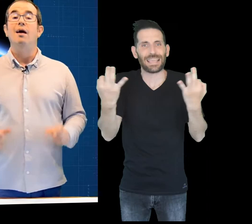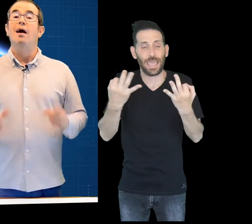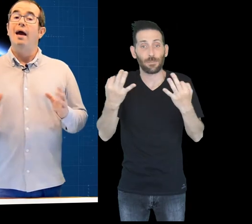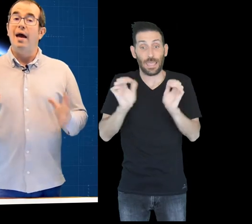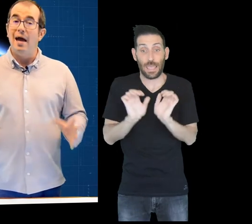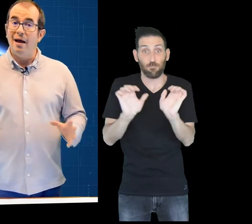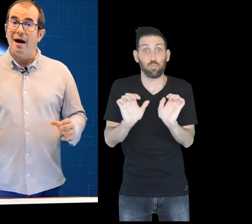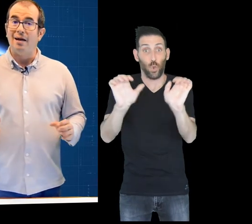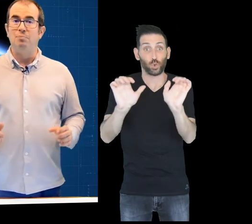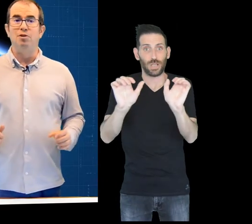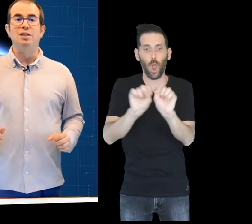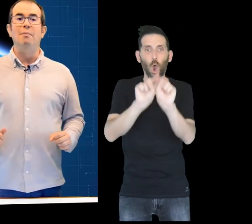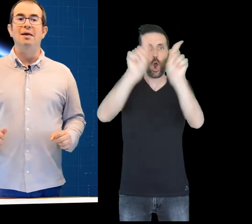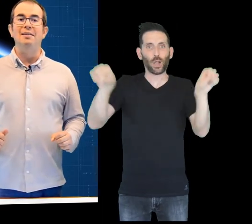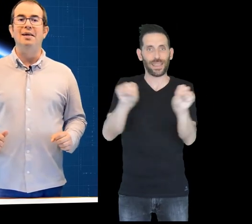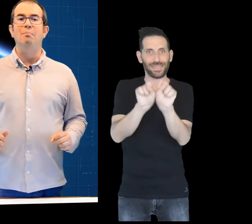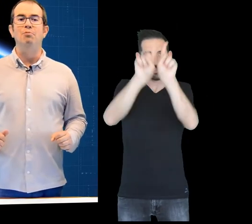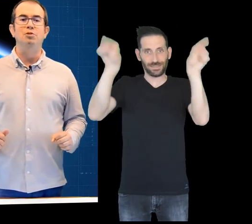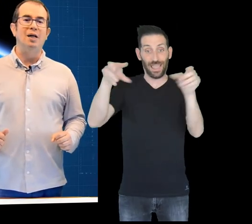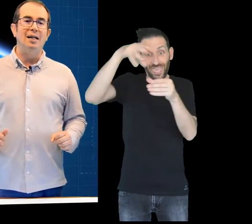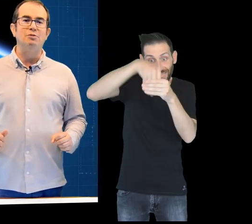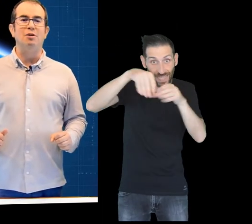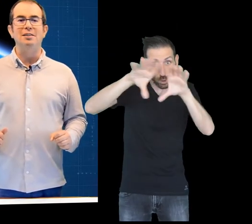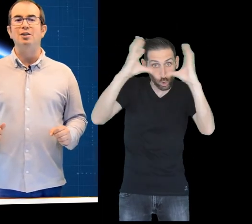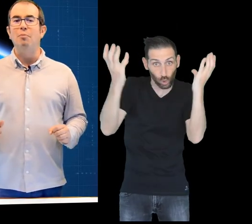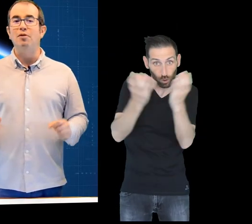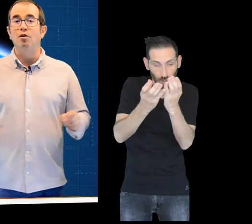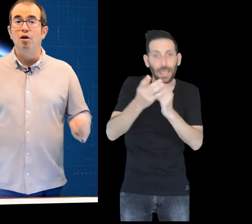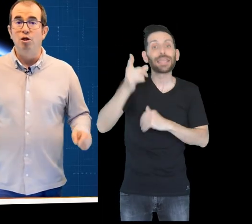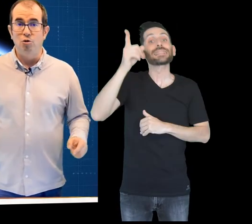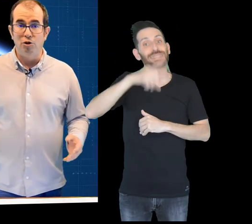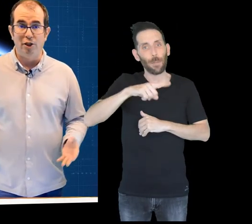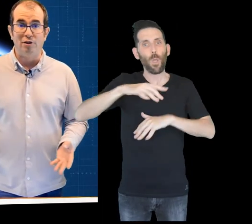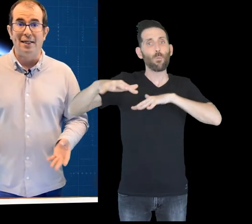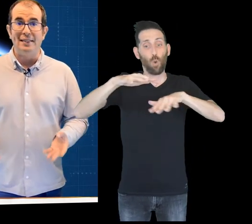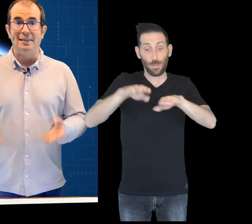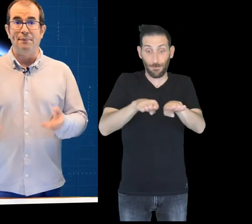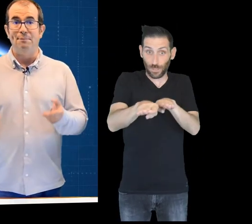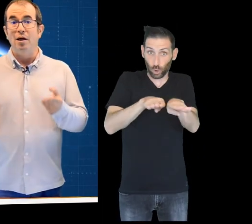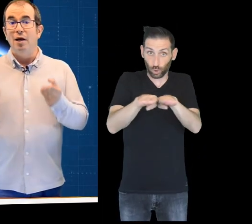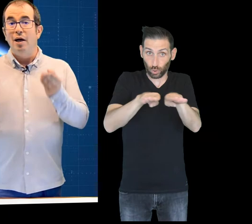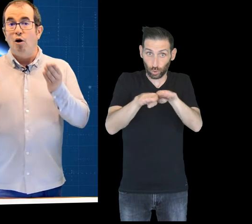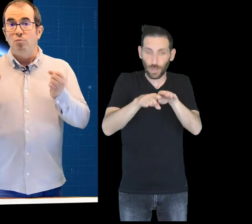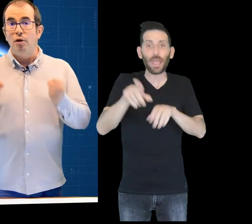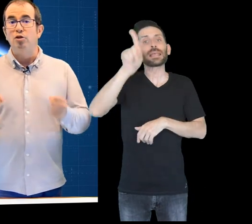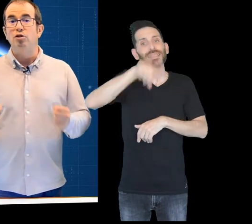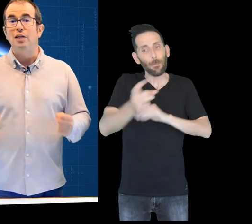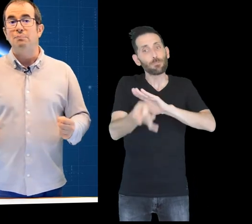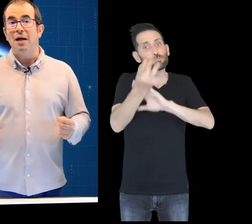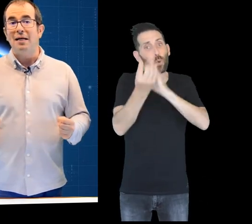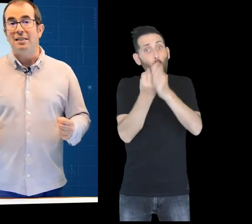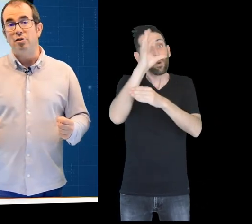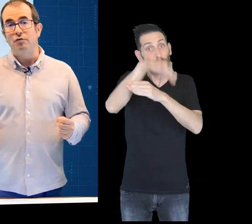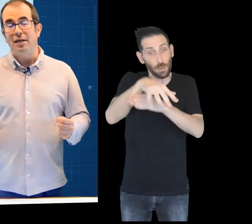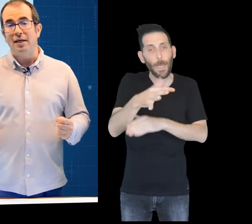It is responsible for boosting convection currents within the Earth´s interior; the movements of the lithospheric plates,